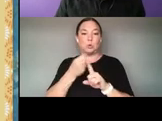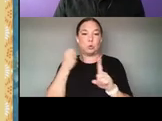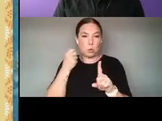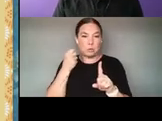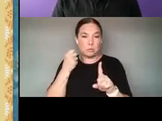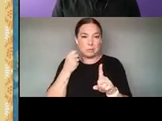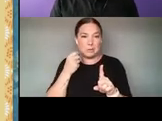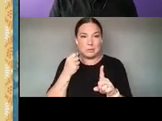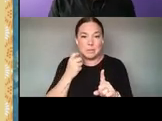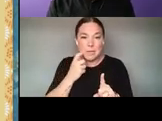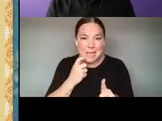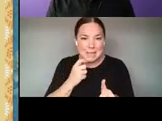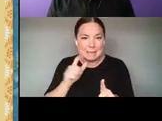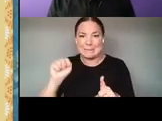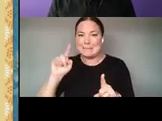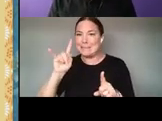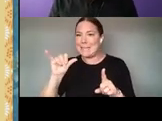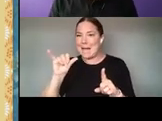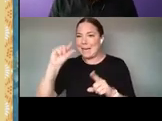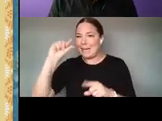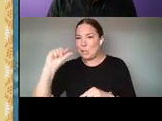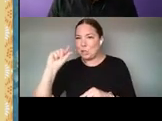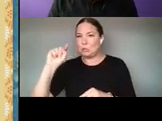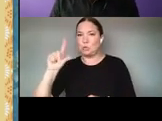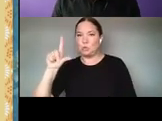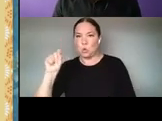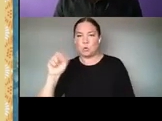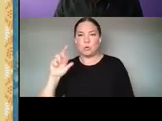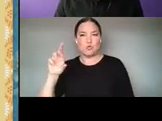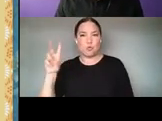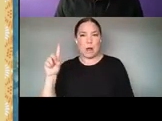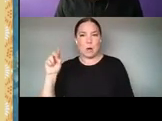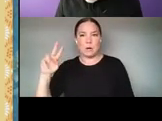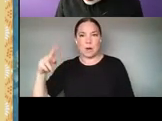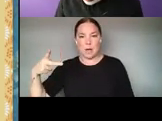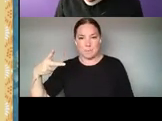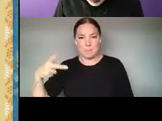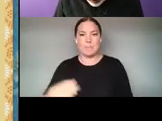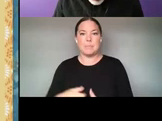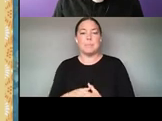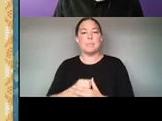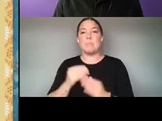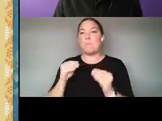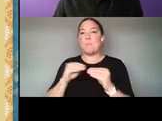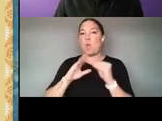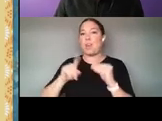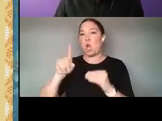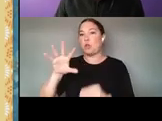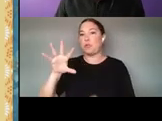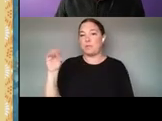IT'S A LIST OF MORE THAN 850 OPEN SOURCE TOOLS FOR THE ARTS MADE AGAIN BY ARTISTS AND FOR ARTISTS.